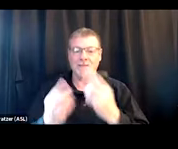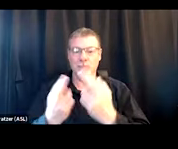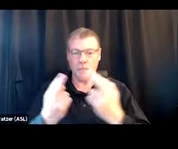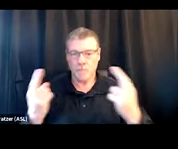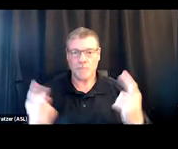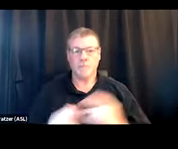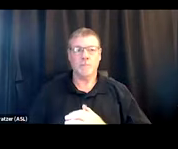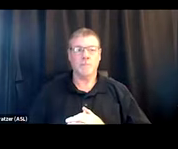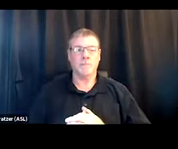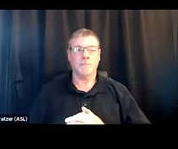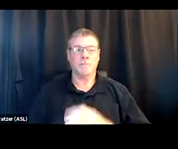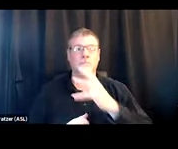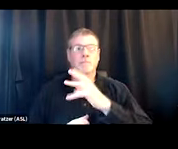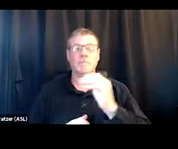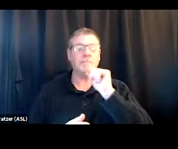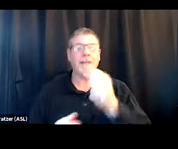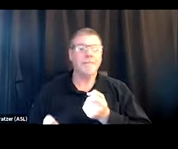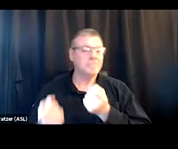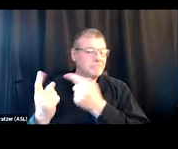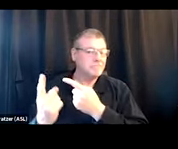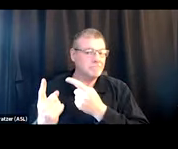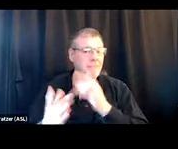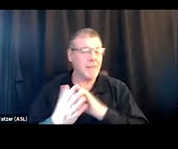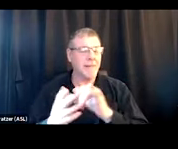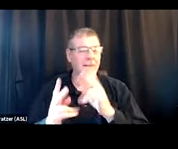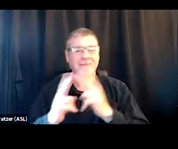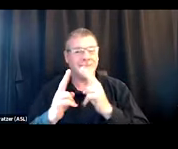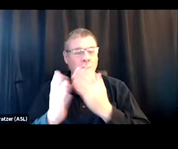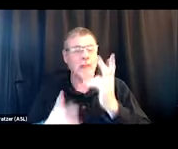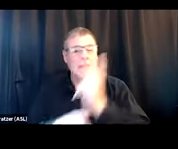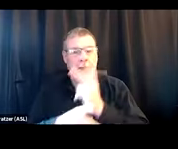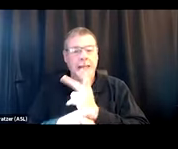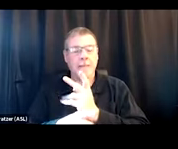and by not disposing of the stuff that's the very stuff that's keeping them safe and reducing their harm.